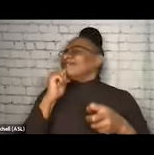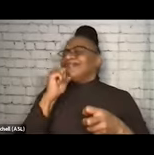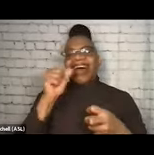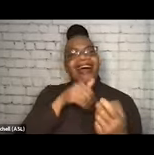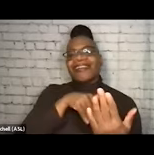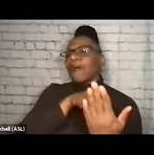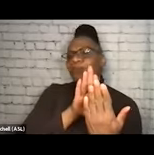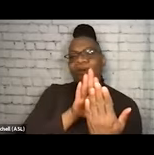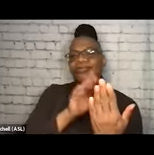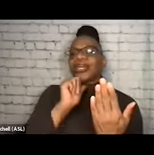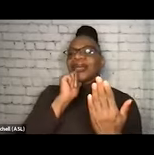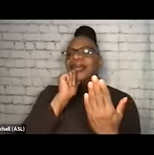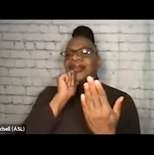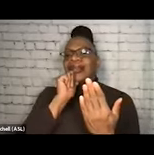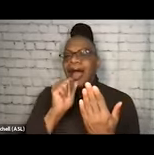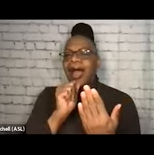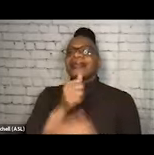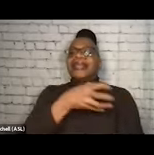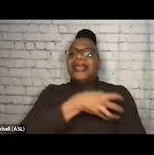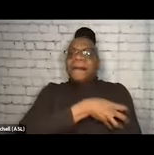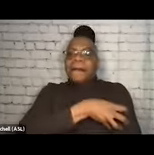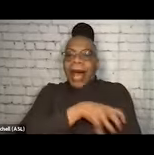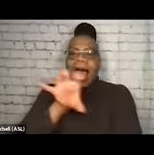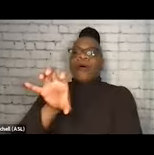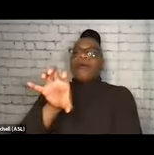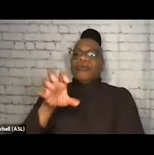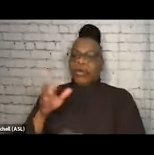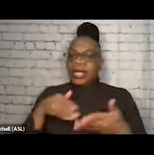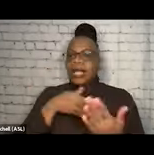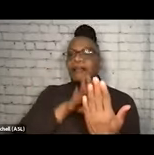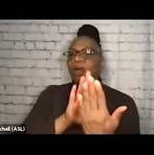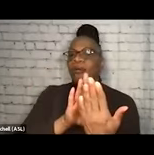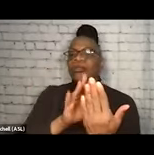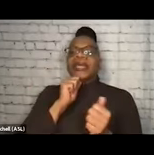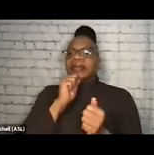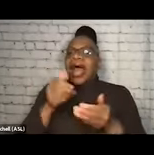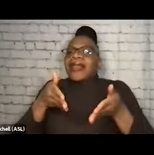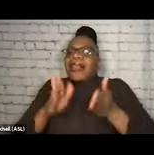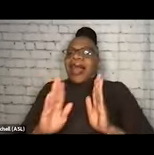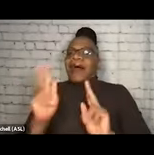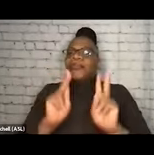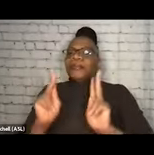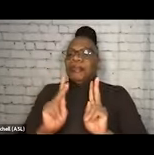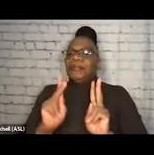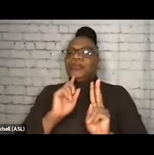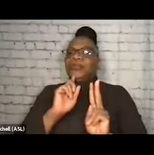That's not kind of like an empowering approach. That's not an approach that facilitates people's autonomy and their self-direction.